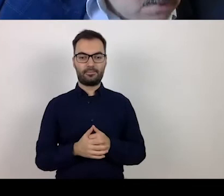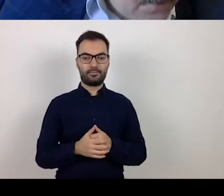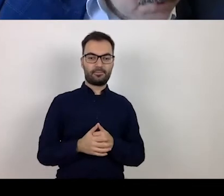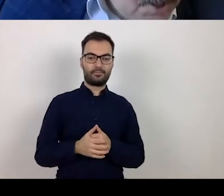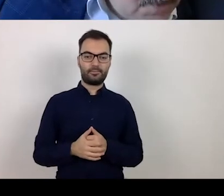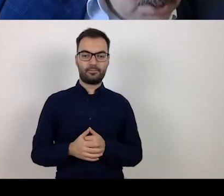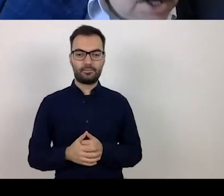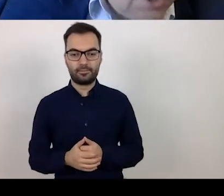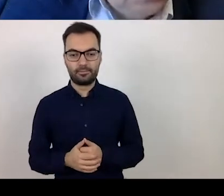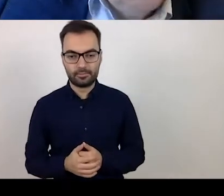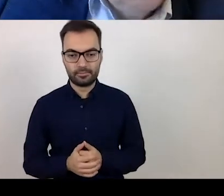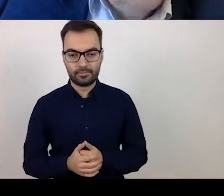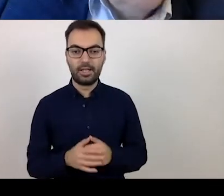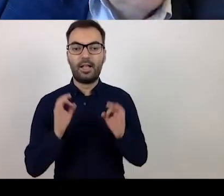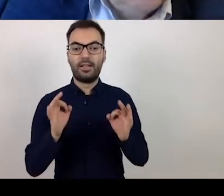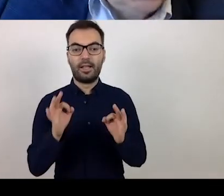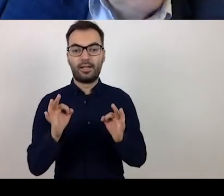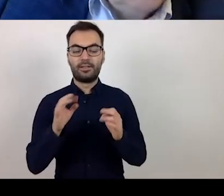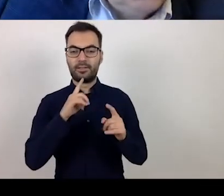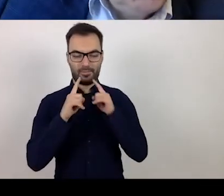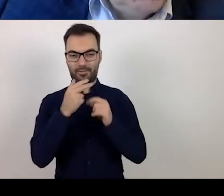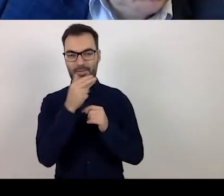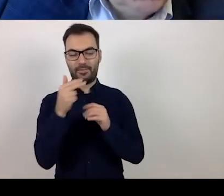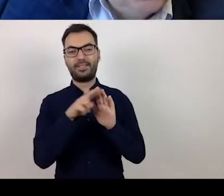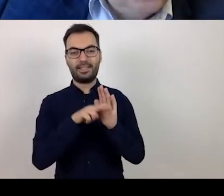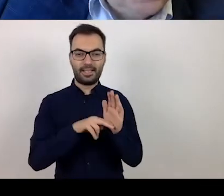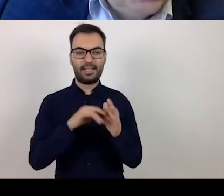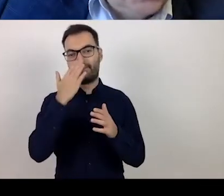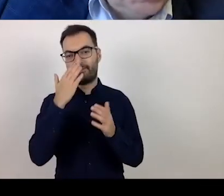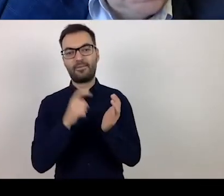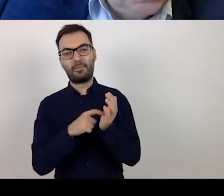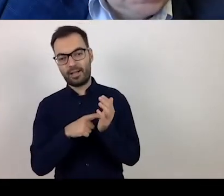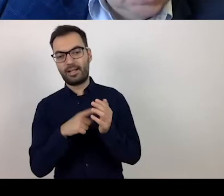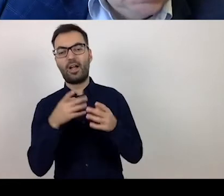Speaking of substantive criteria and the evaluation,